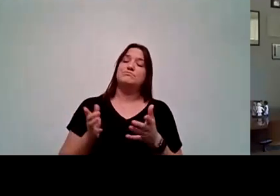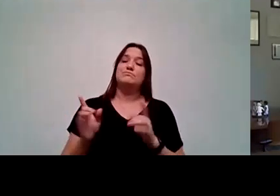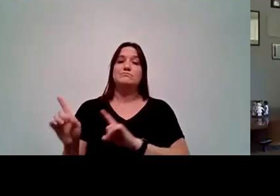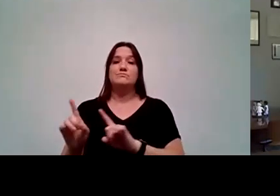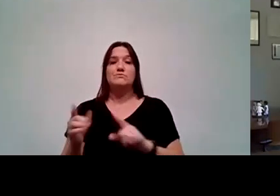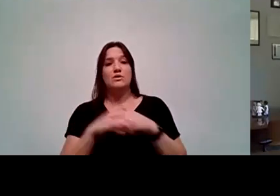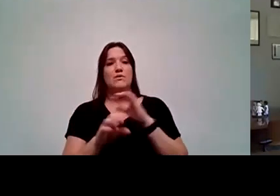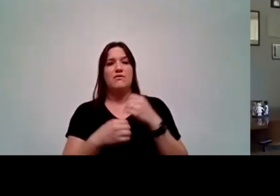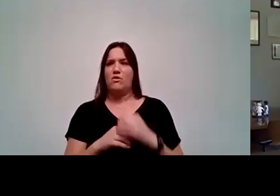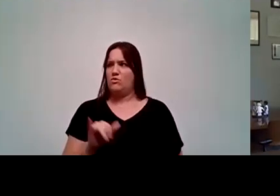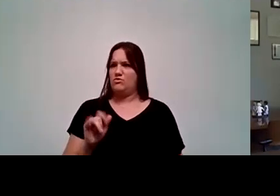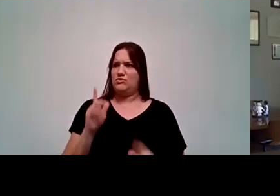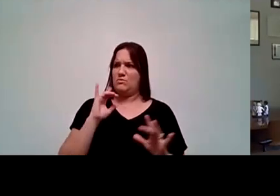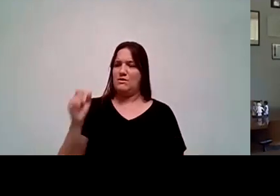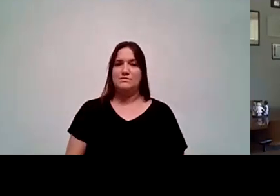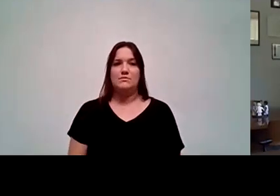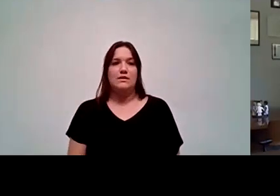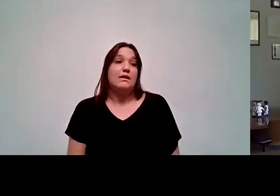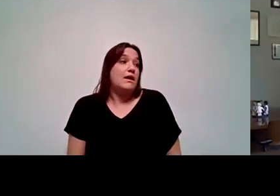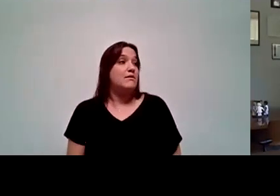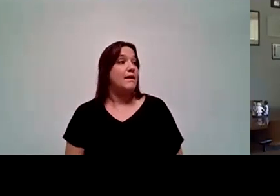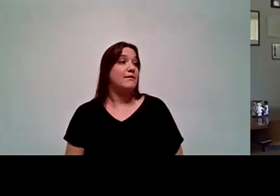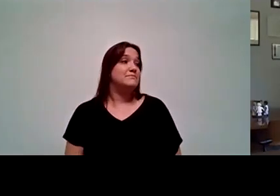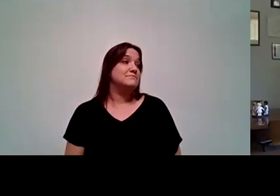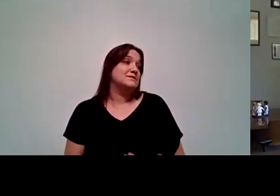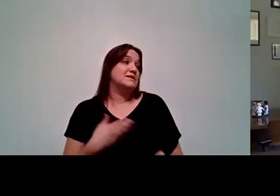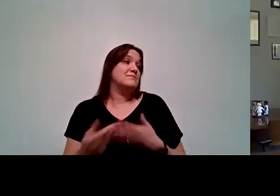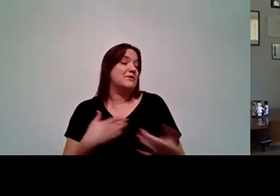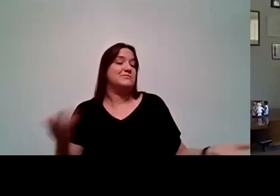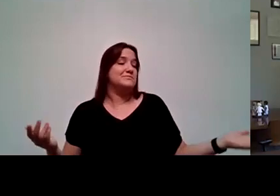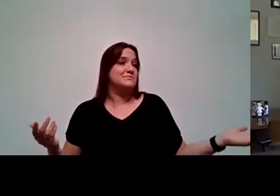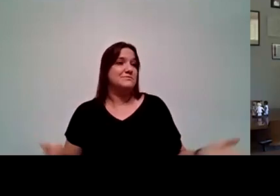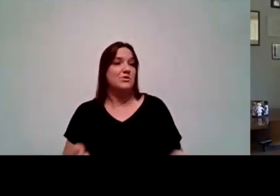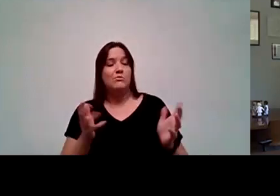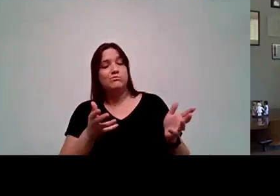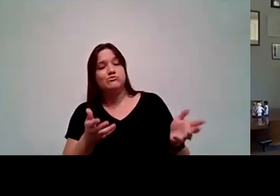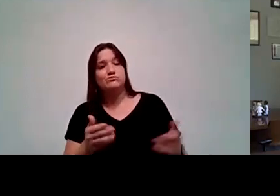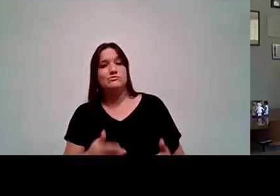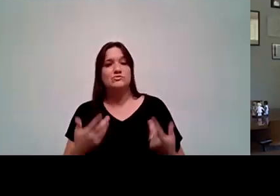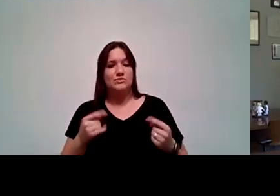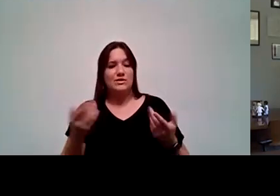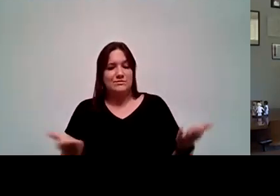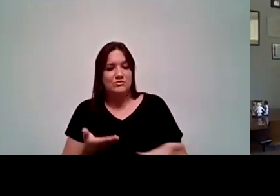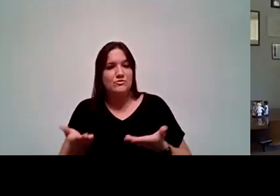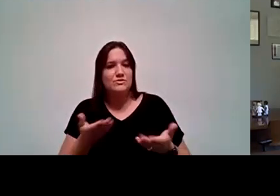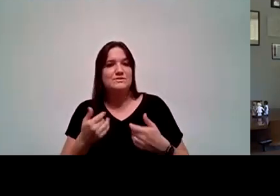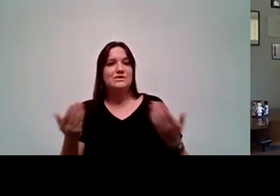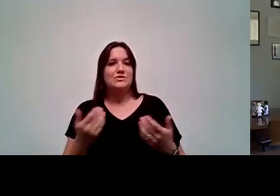They're like, Oh, you're the president. And like, yes, that doesn't matter. You know, we're here to to provide a service. And I like to remind myself of that